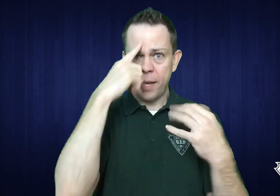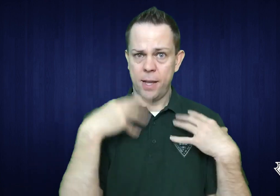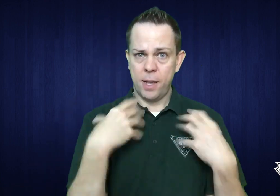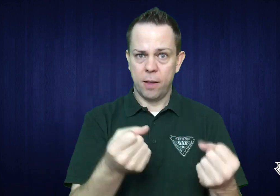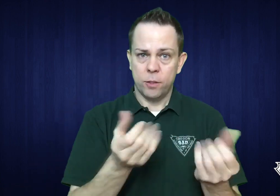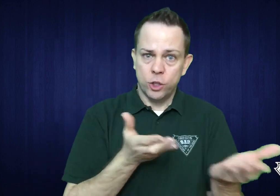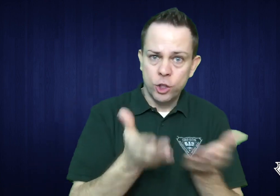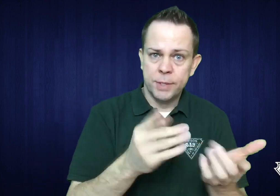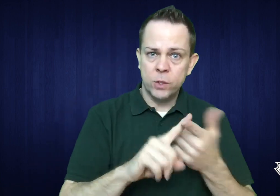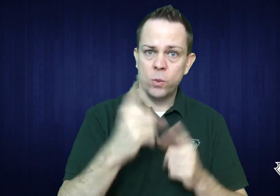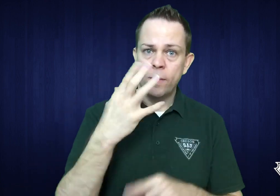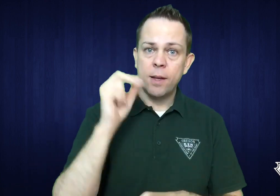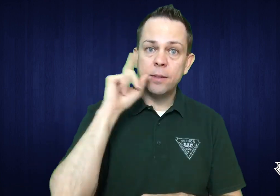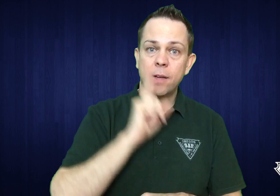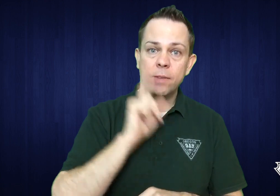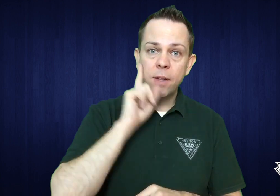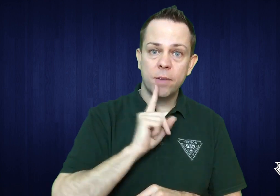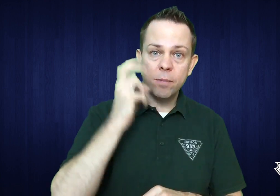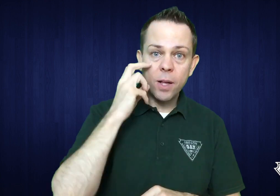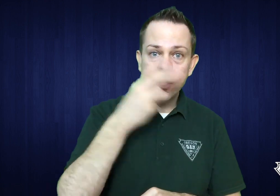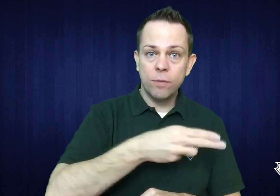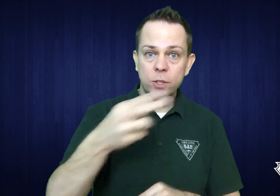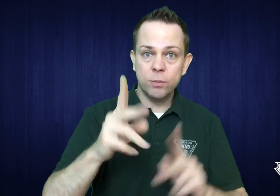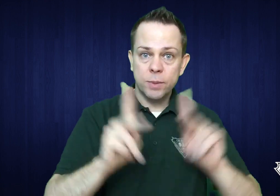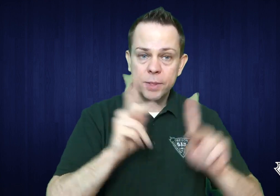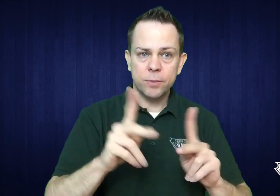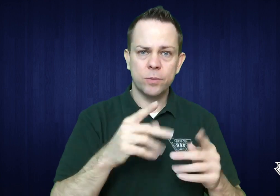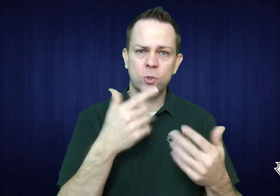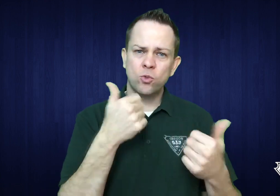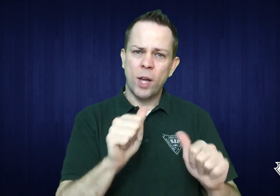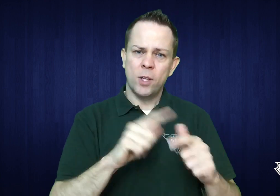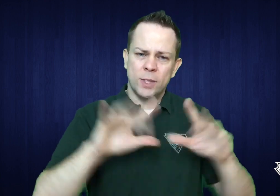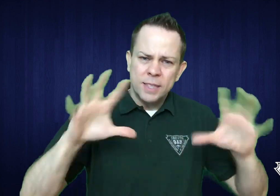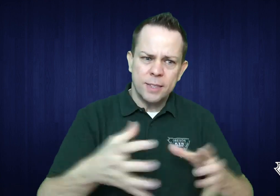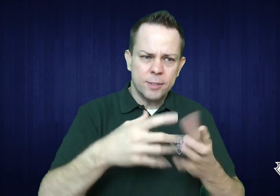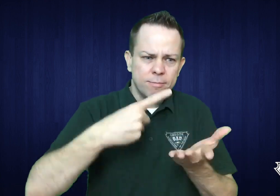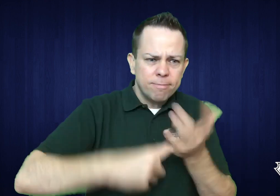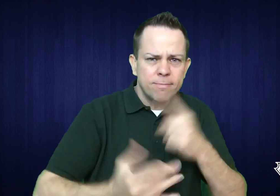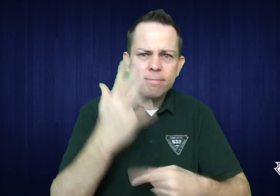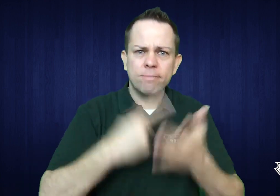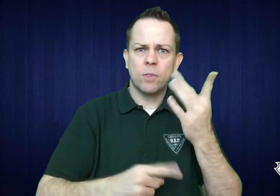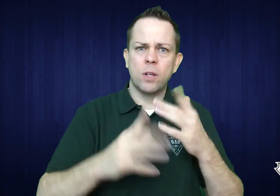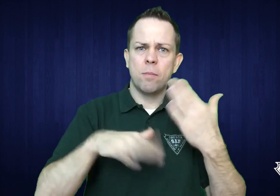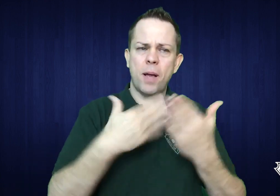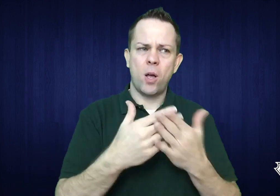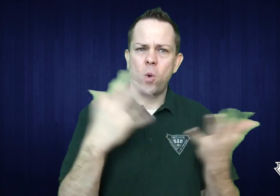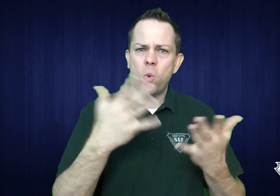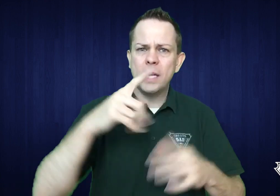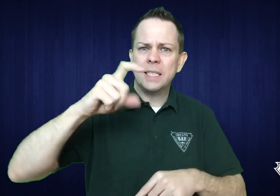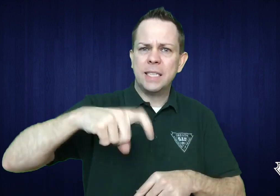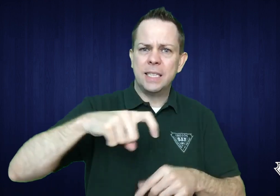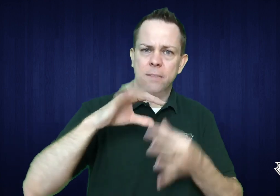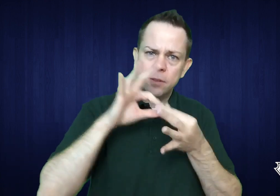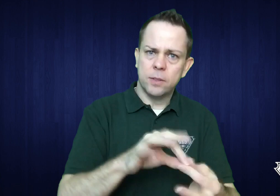with mental health services for the Deaf, Deafblind, and Hard of Hearing to discuss what the needs are